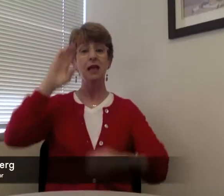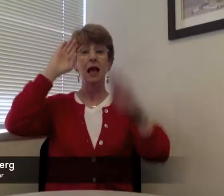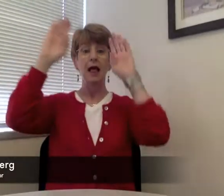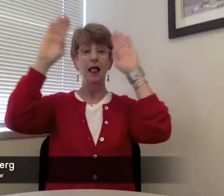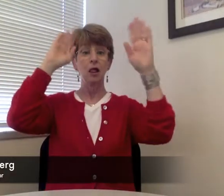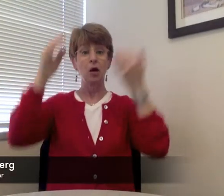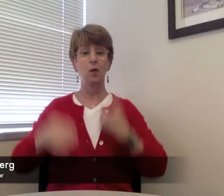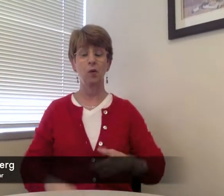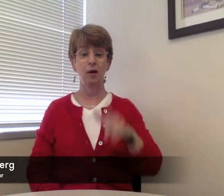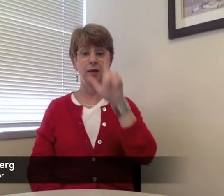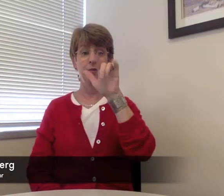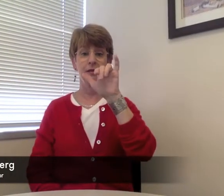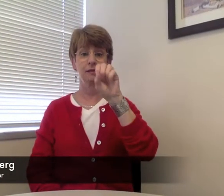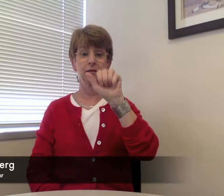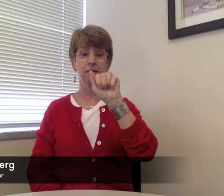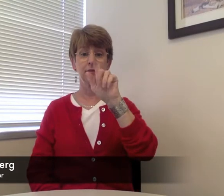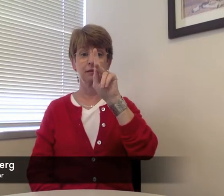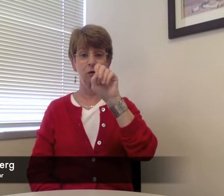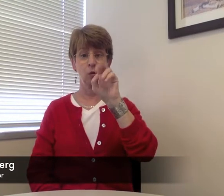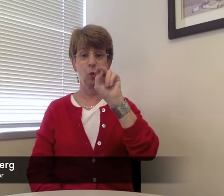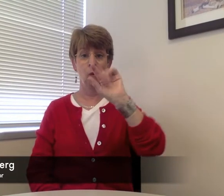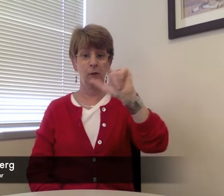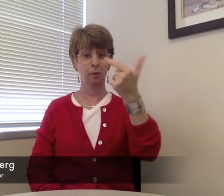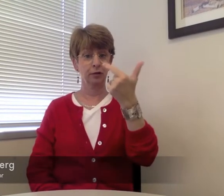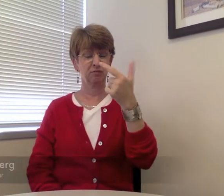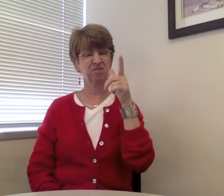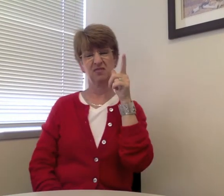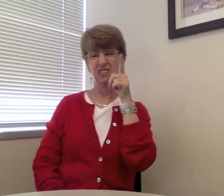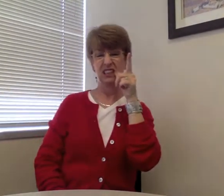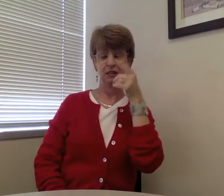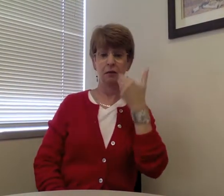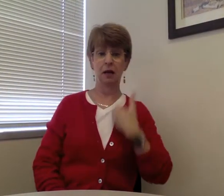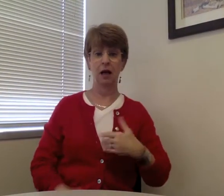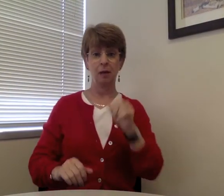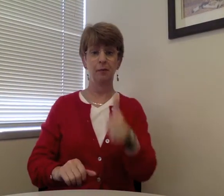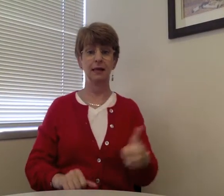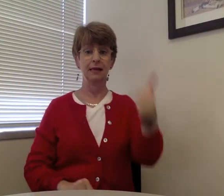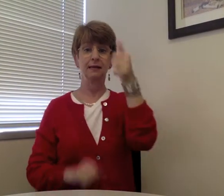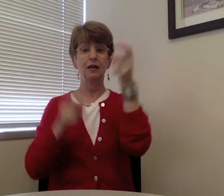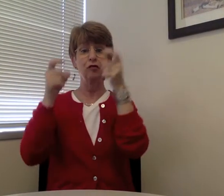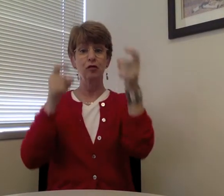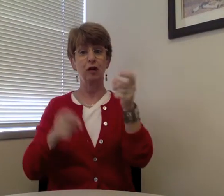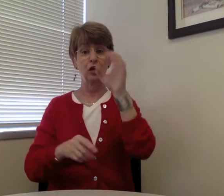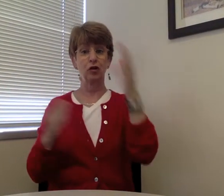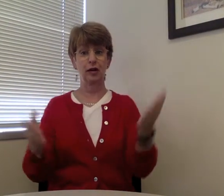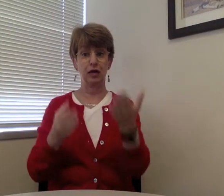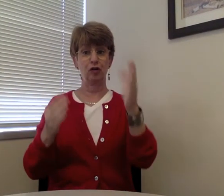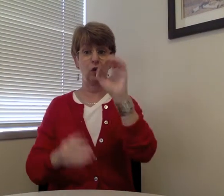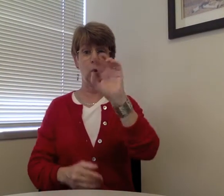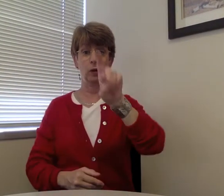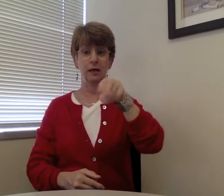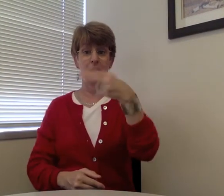Hello! I am Lisa Kornberg, the Executive Director here at ODHH. I am excited to be sharing this